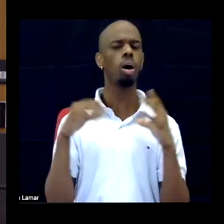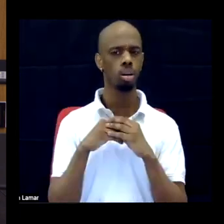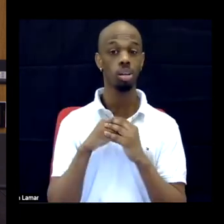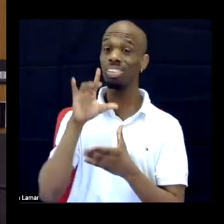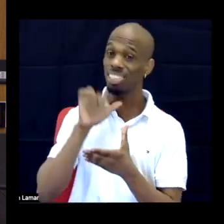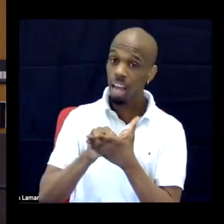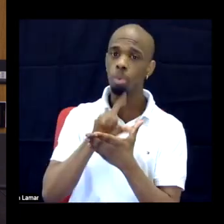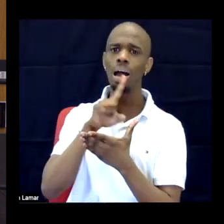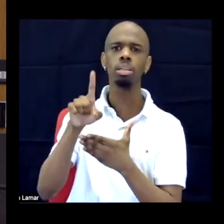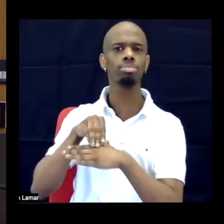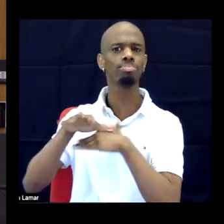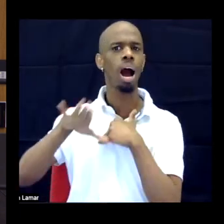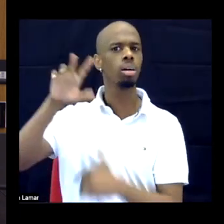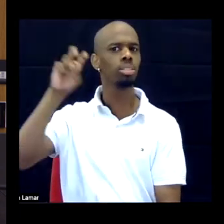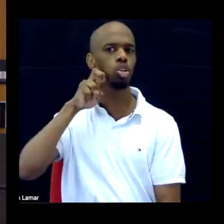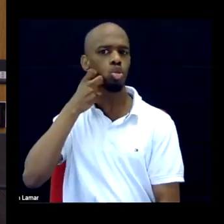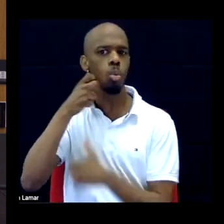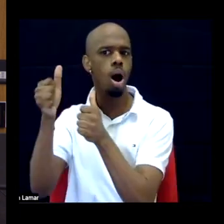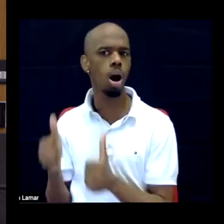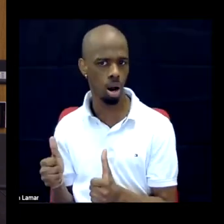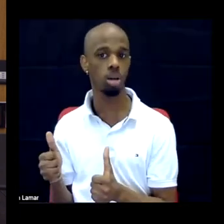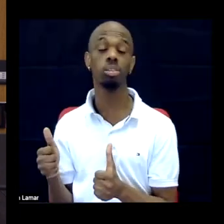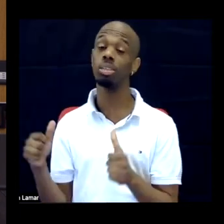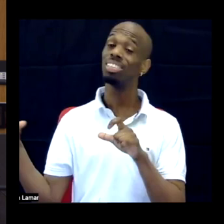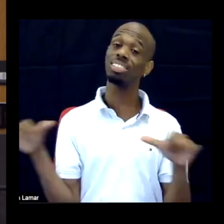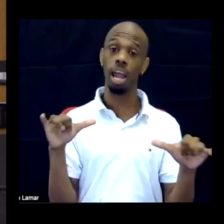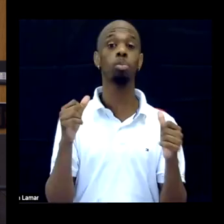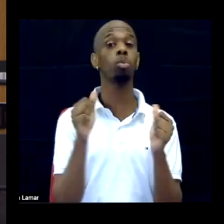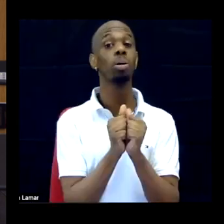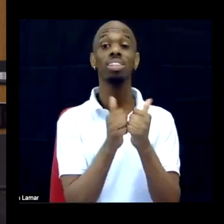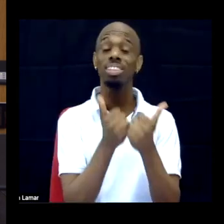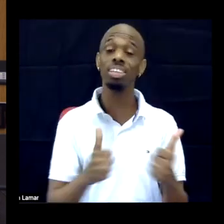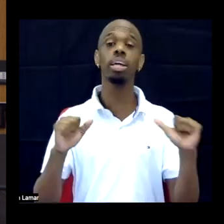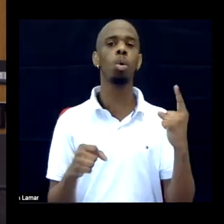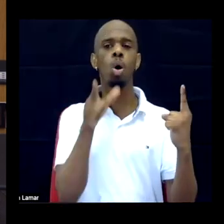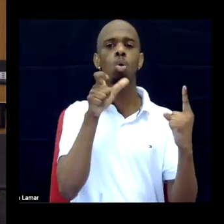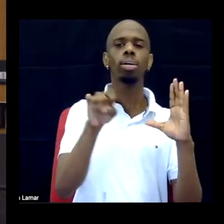is not synonymous with paralysis, spinal cord injury, or disability generally.